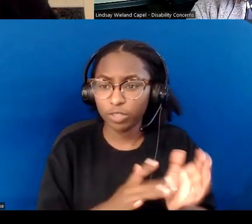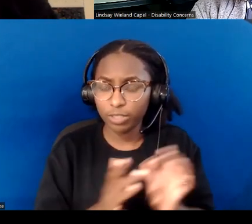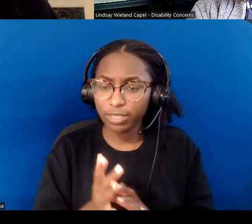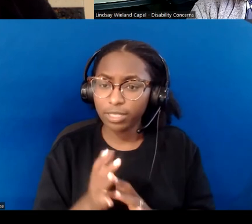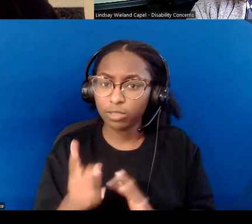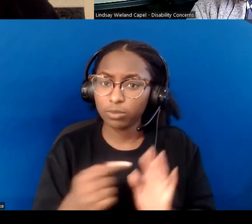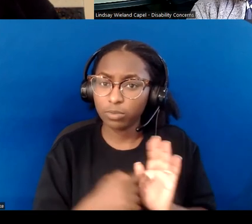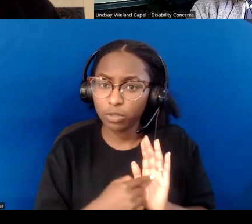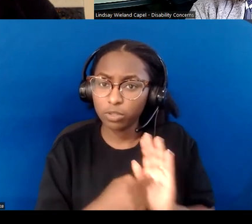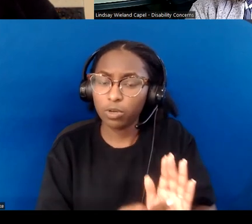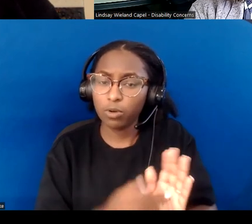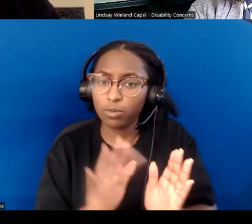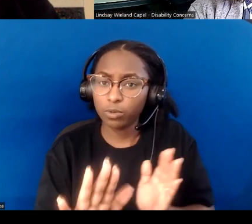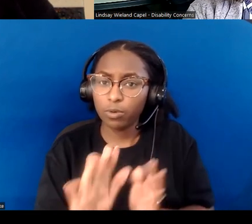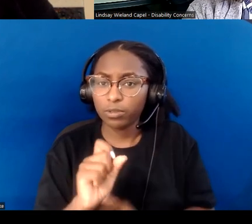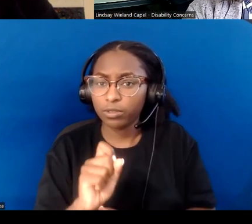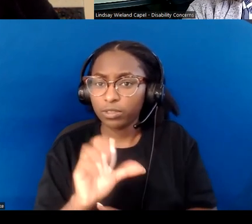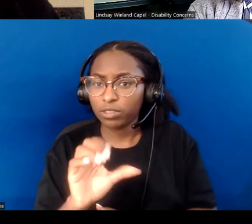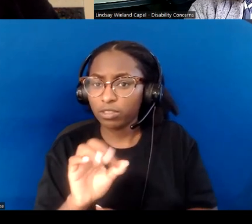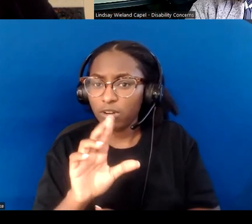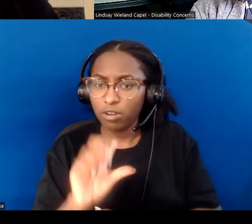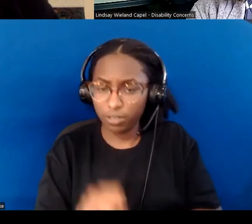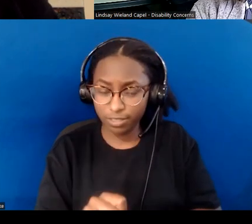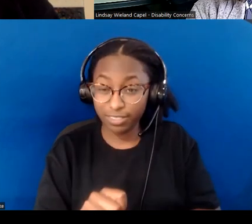"knowing they reveal God's glory to us all,